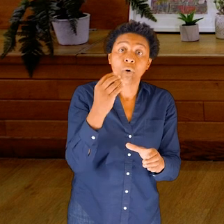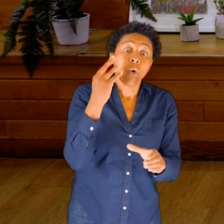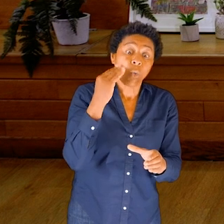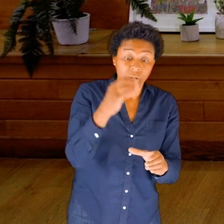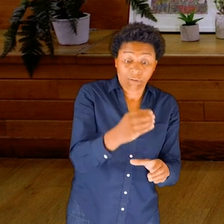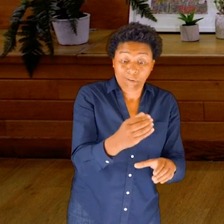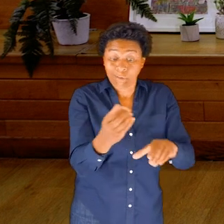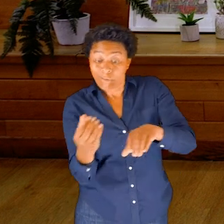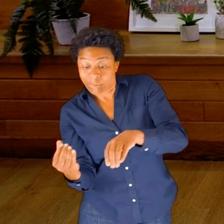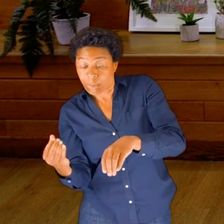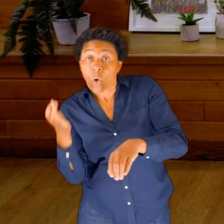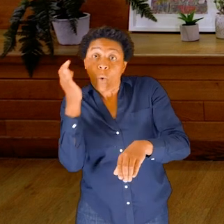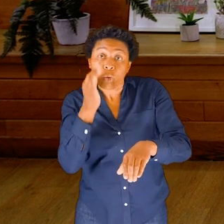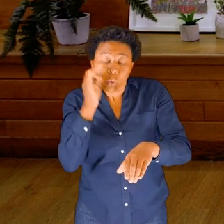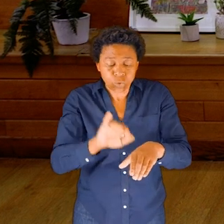lowest point of the container.